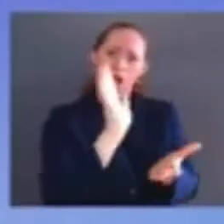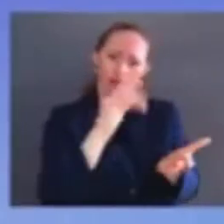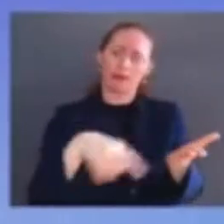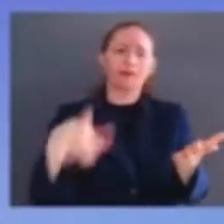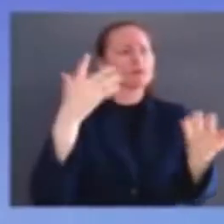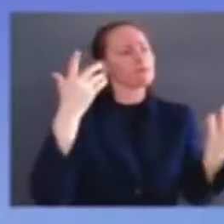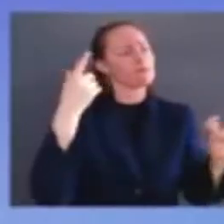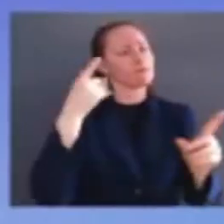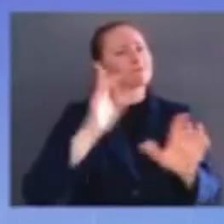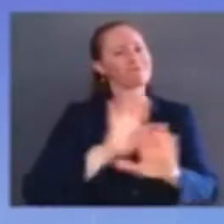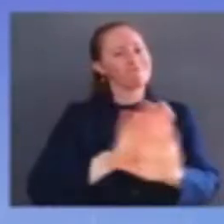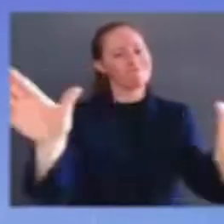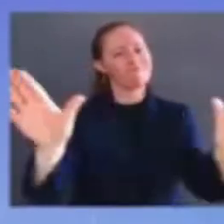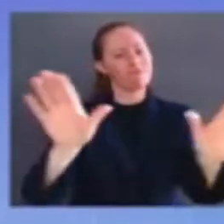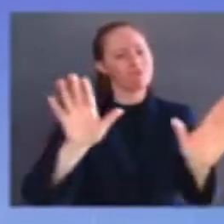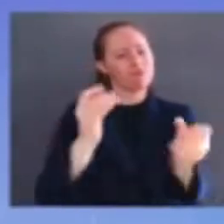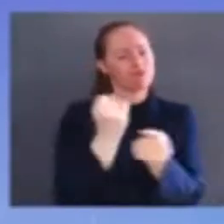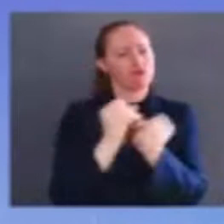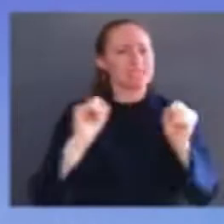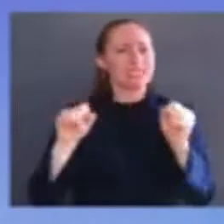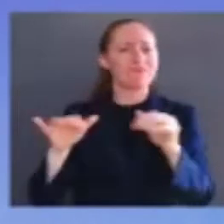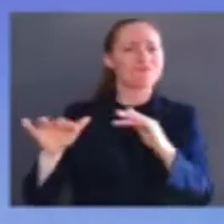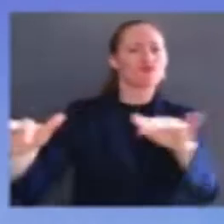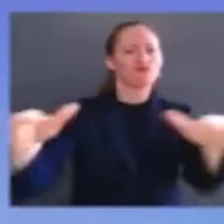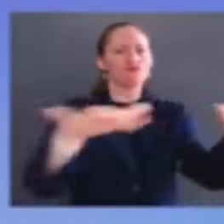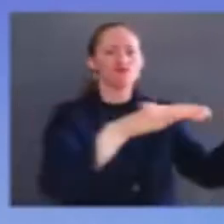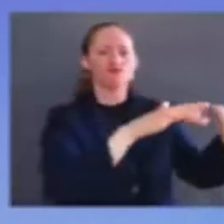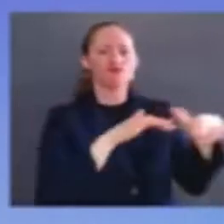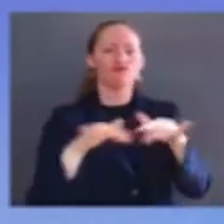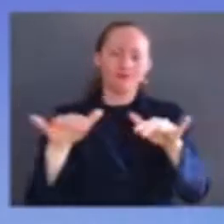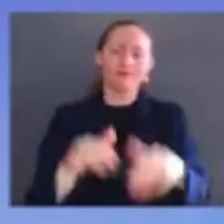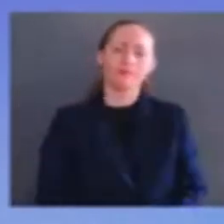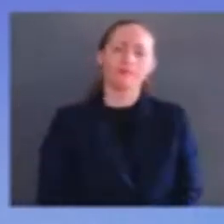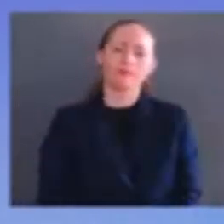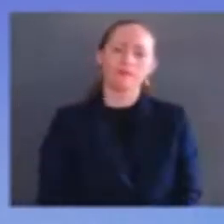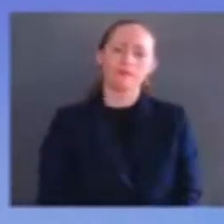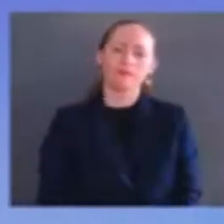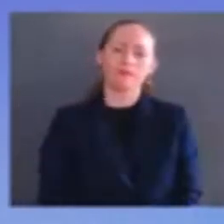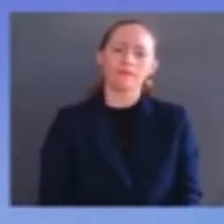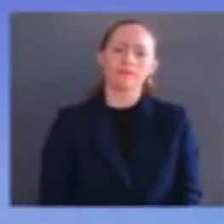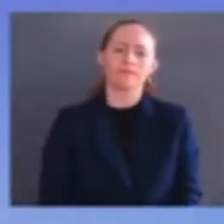as a legal advocate as a trial judge and as a judge on a court of appeals